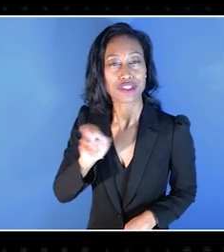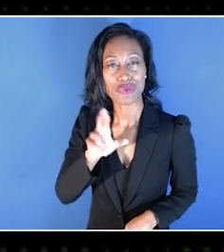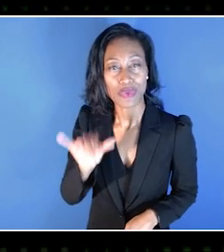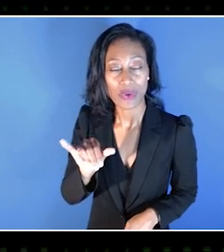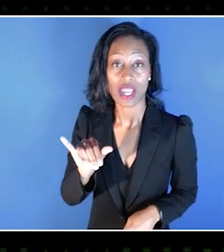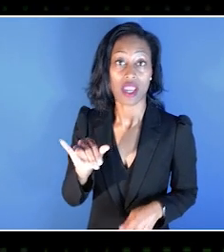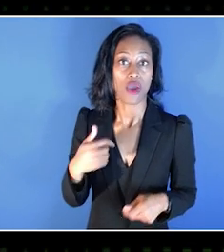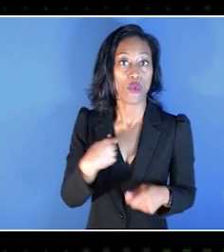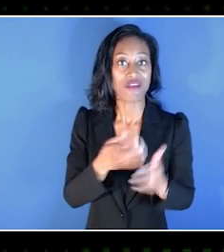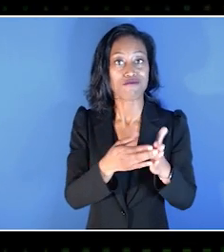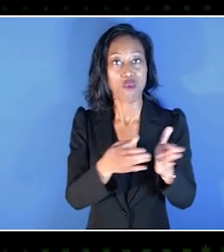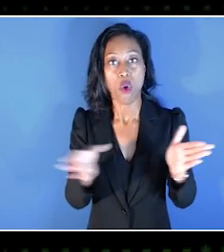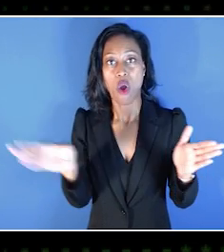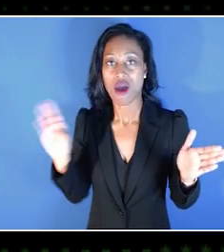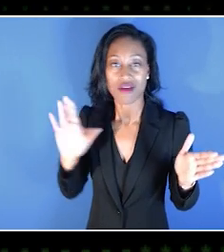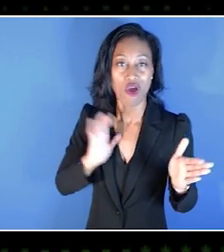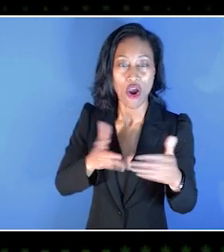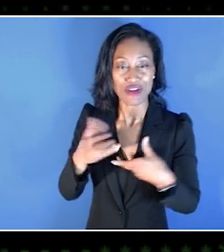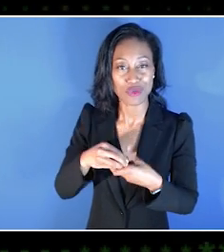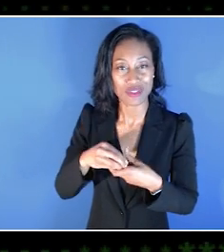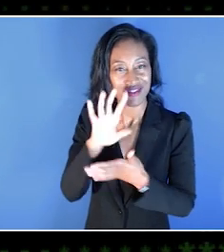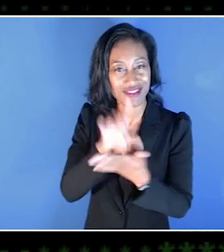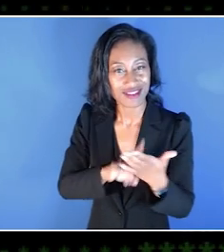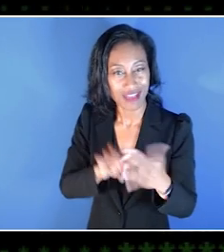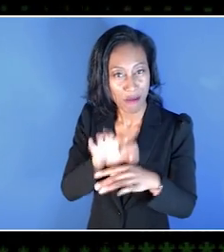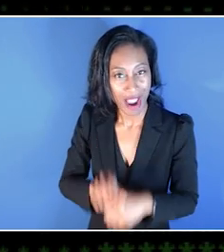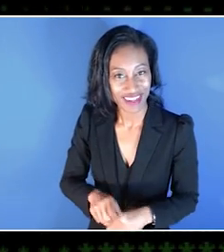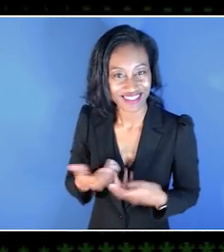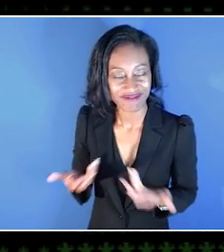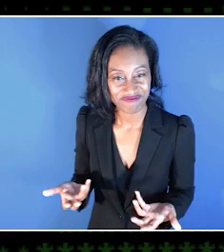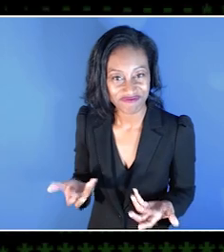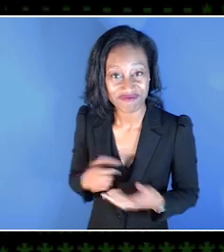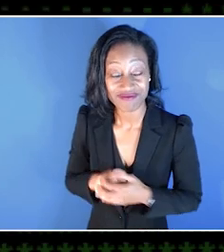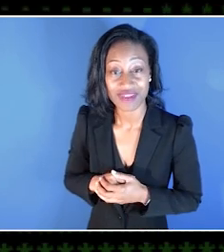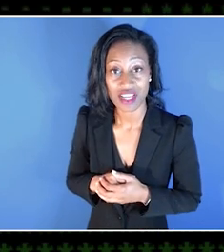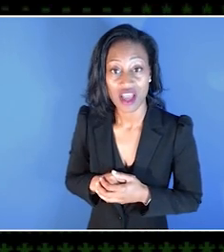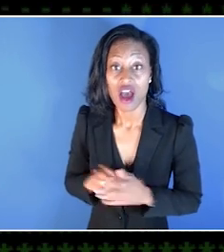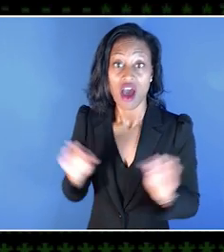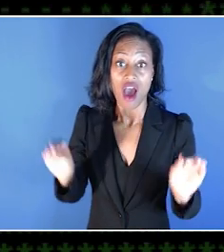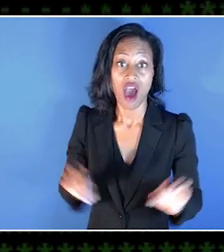So it's allowed us to broaden that inclusive design practice. This place obviously covers a bit of gaming,